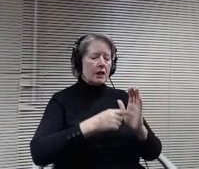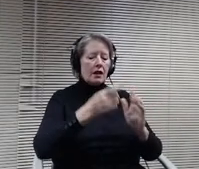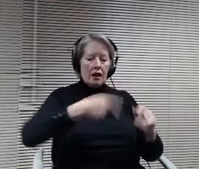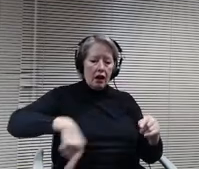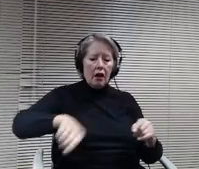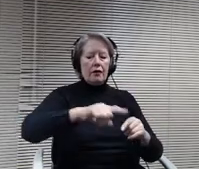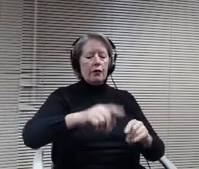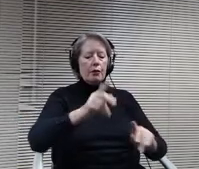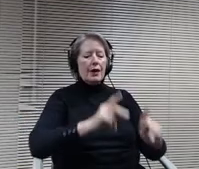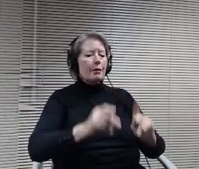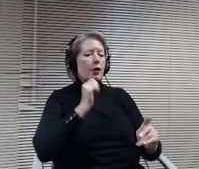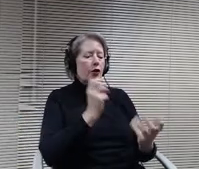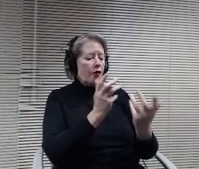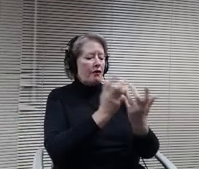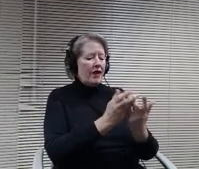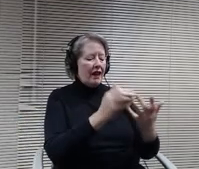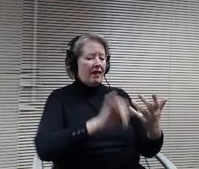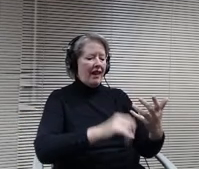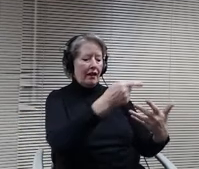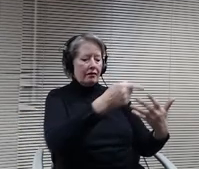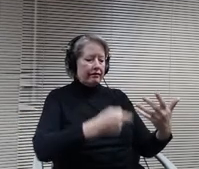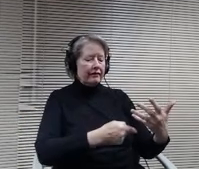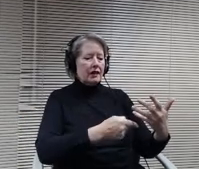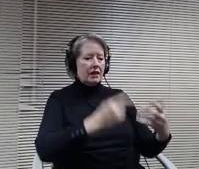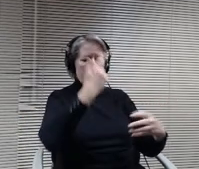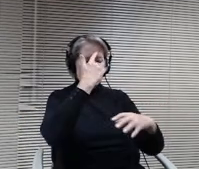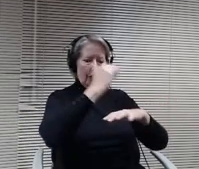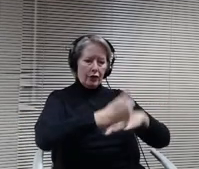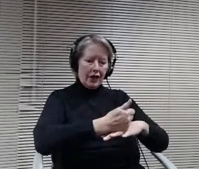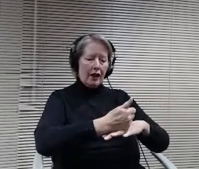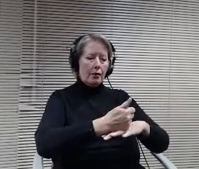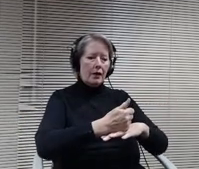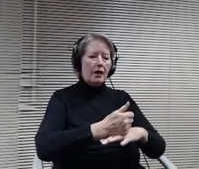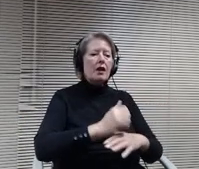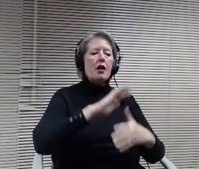with an emphasis on women and those outside the gender binary.